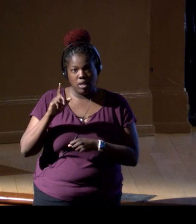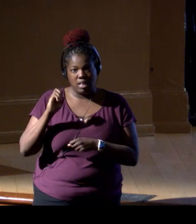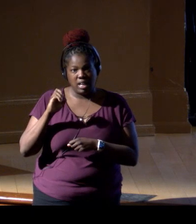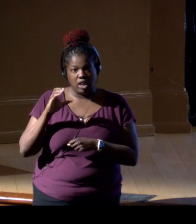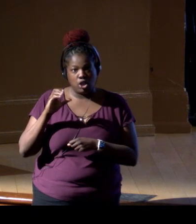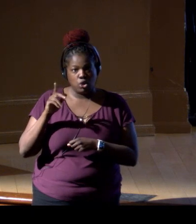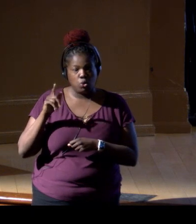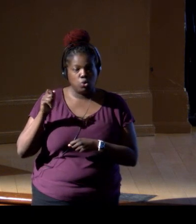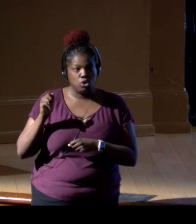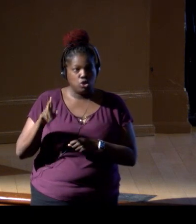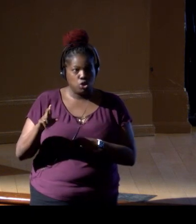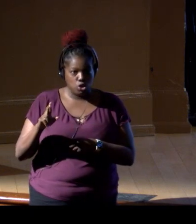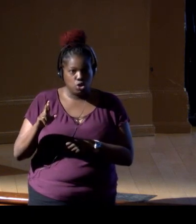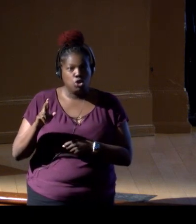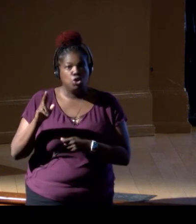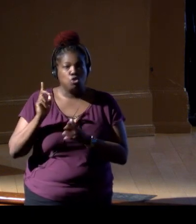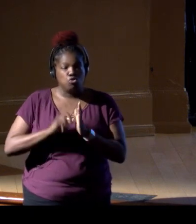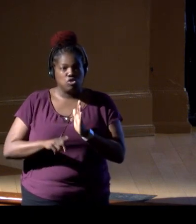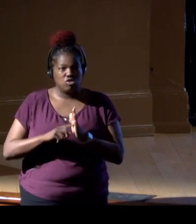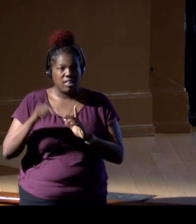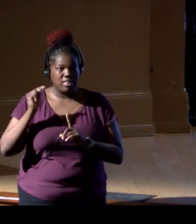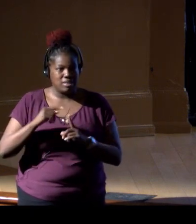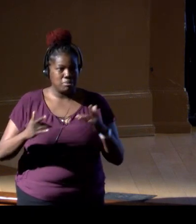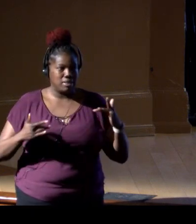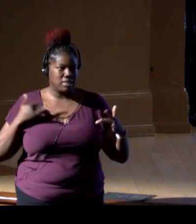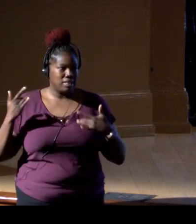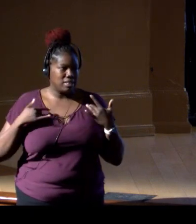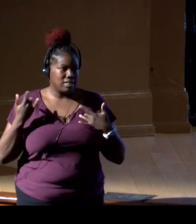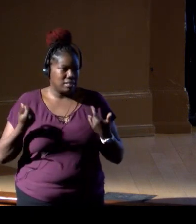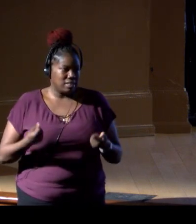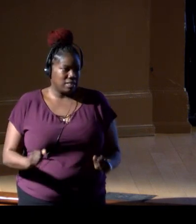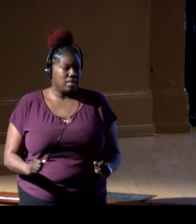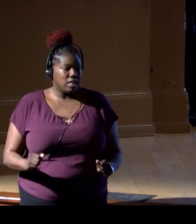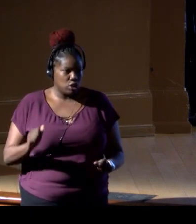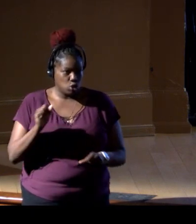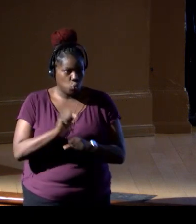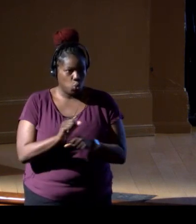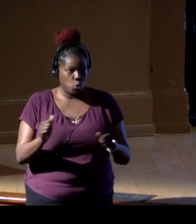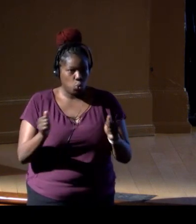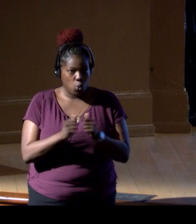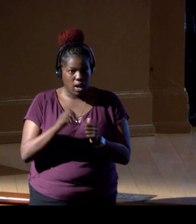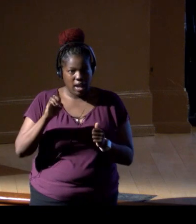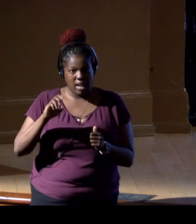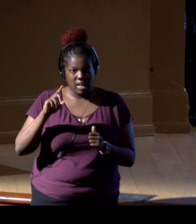So this has been a particularly exciting effort to work with the eDNA Task Team